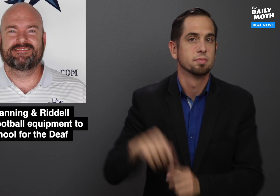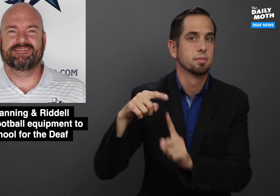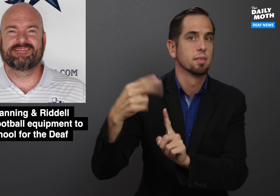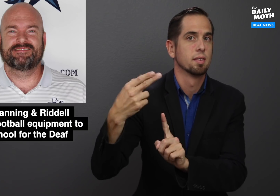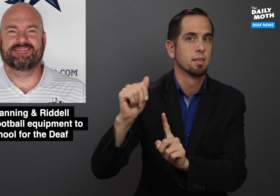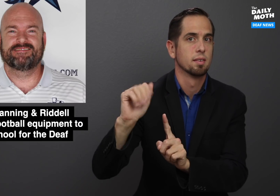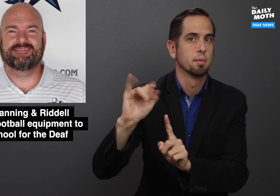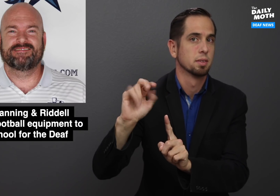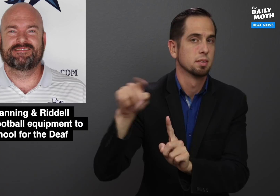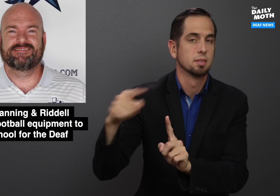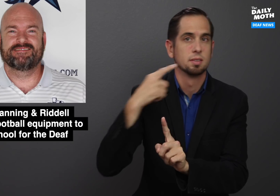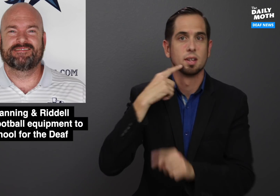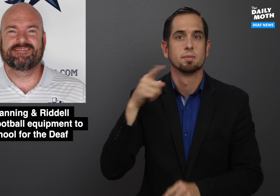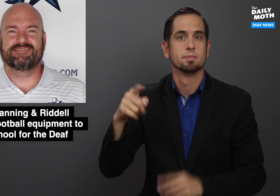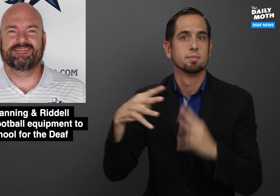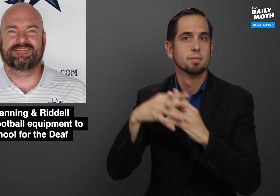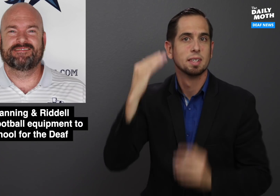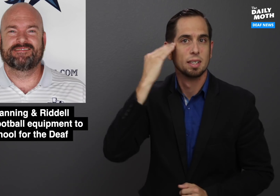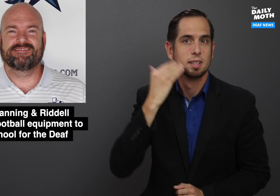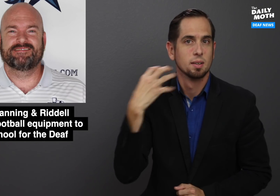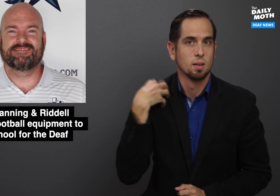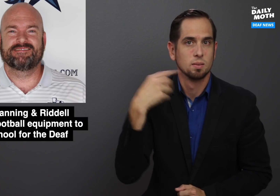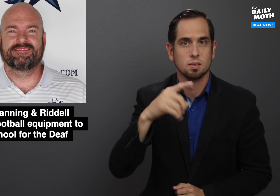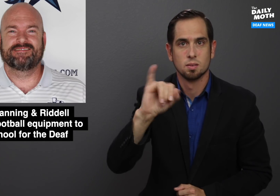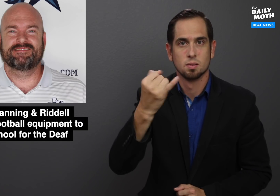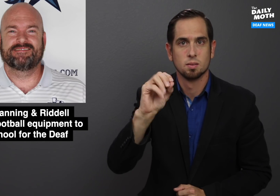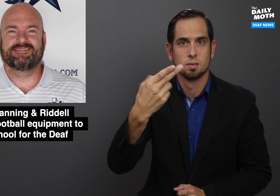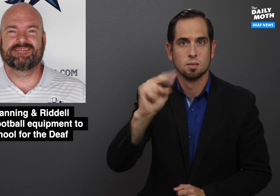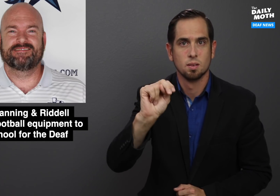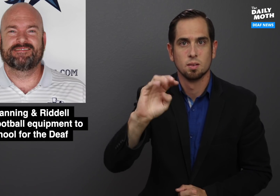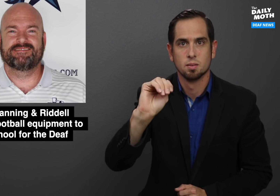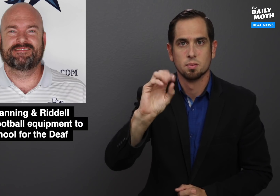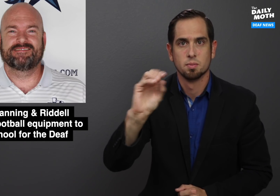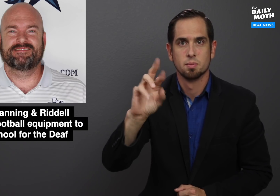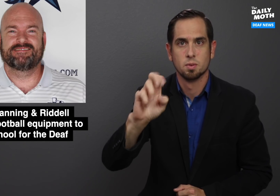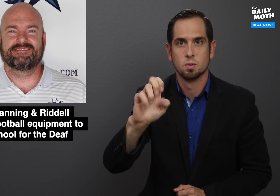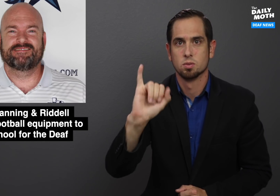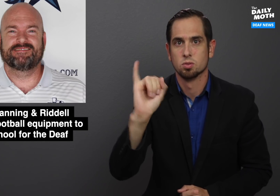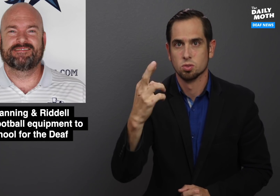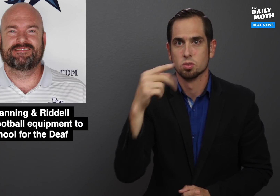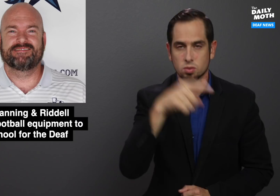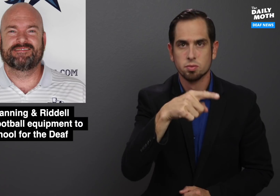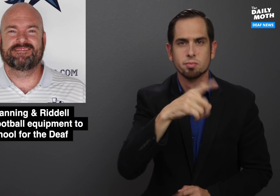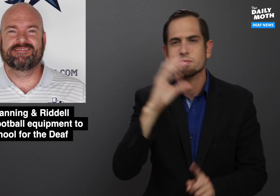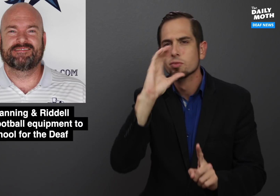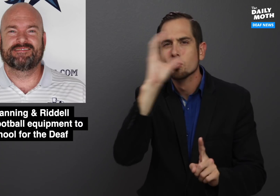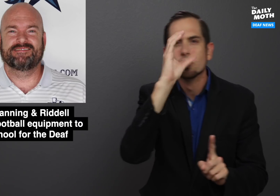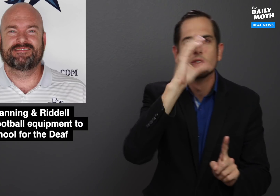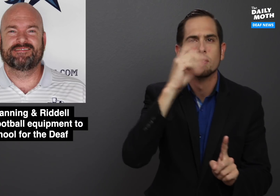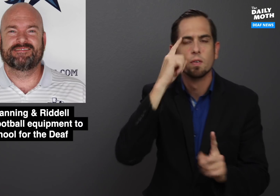Hamilton said the head coach, John Moore, Jr. was looking for